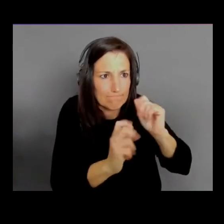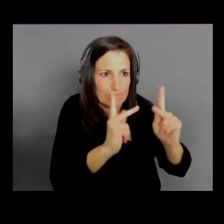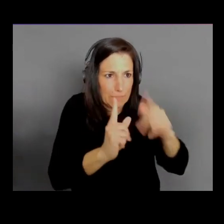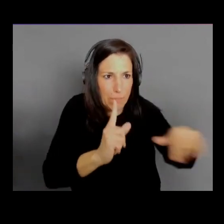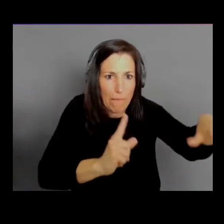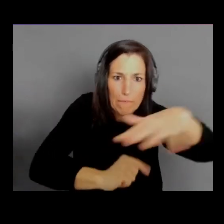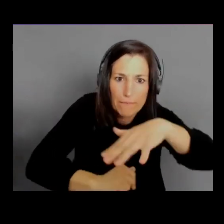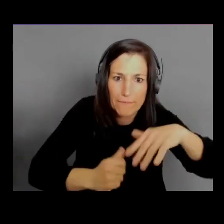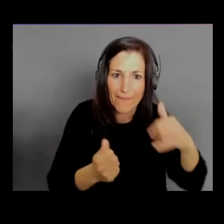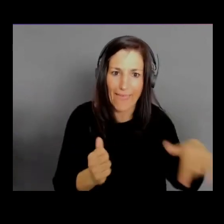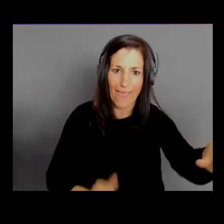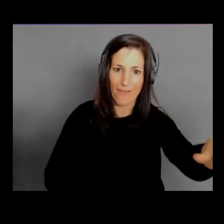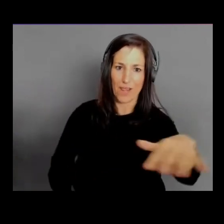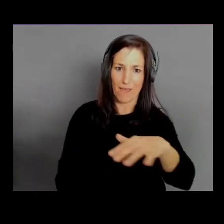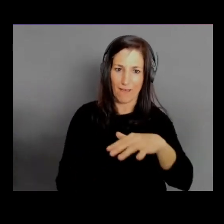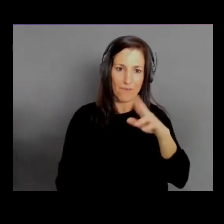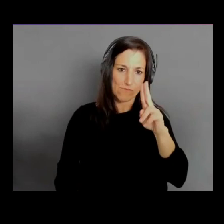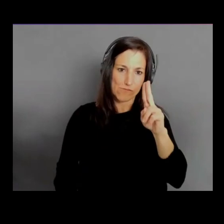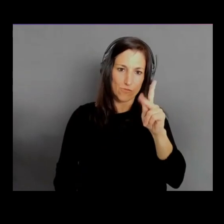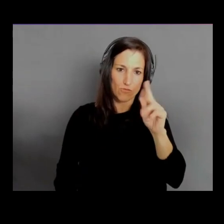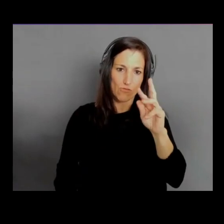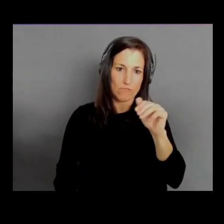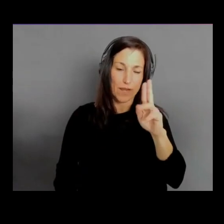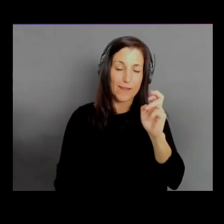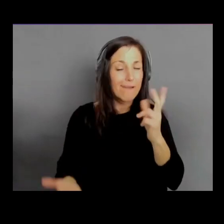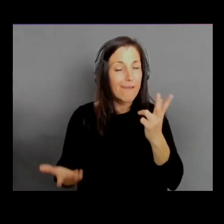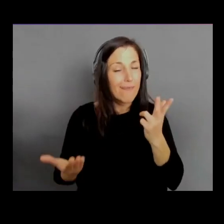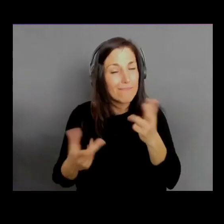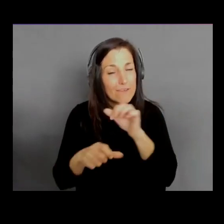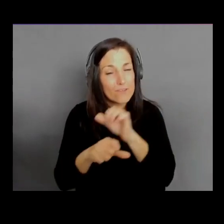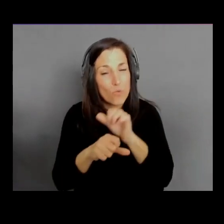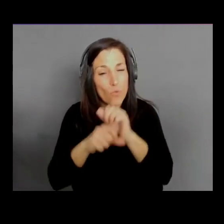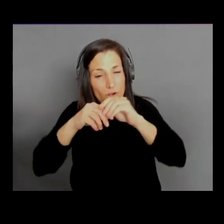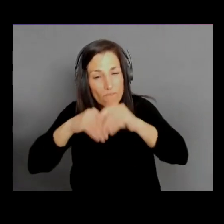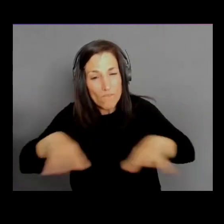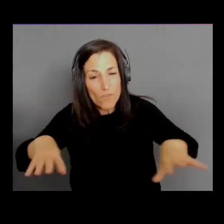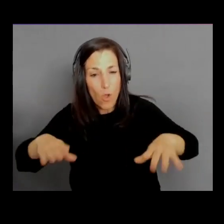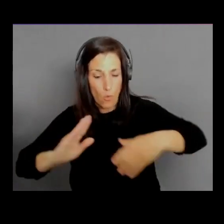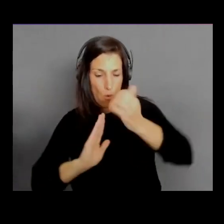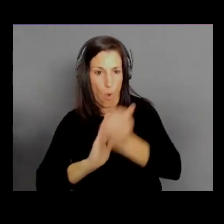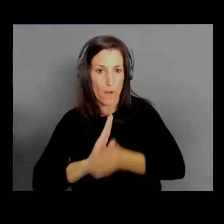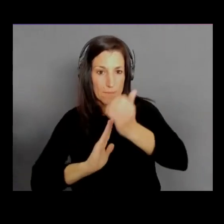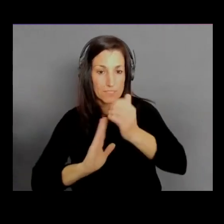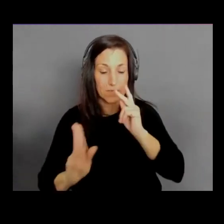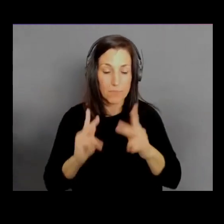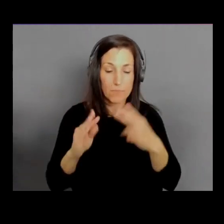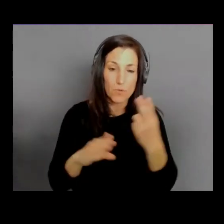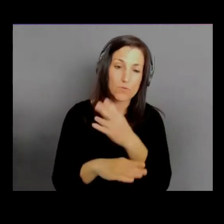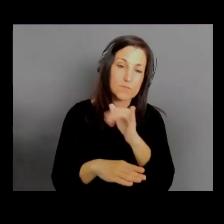There's actually just like workflow automation and people use this obviously for like, imagine how you could plug into PagerDuty or Slack